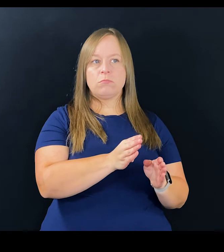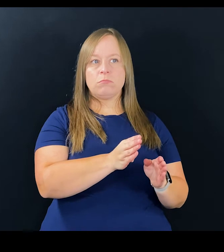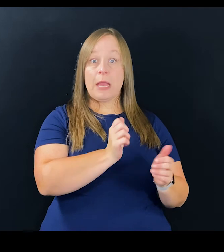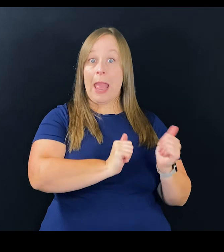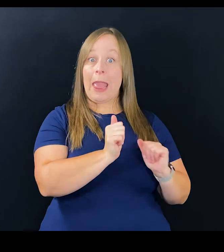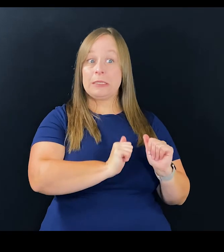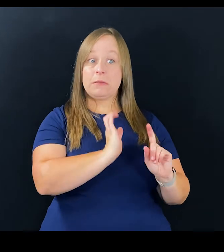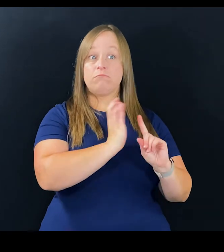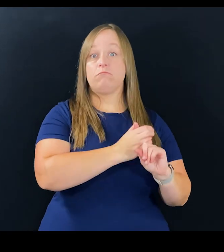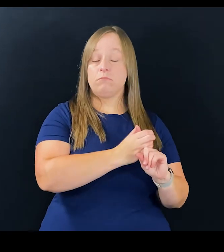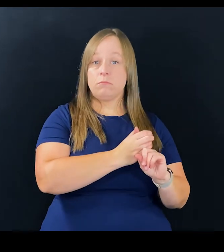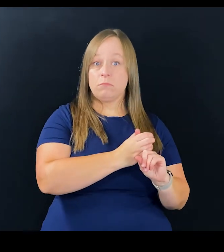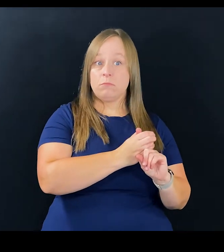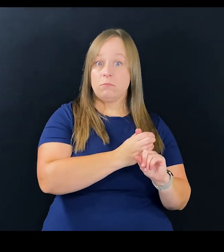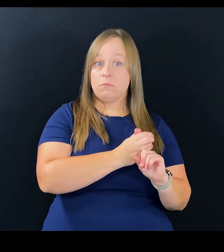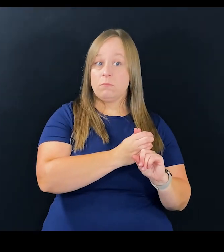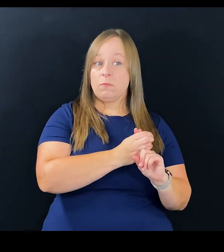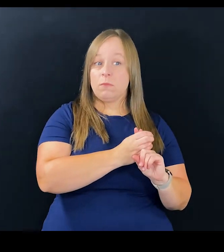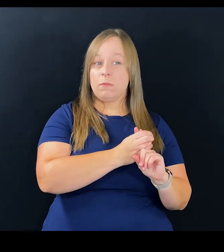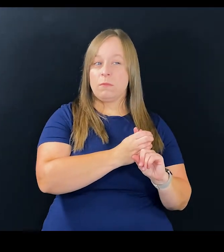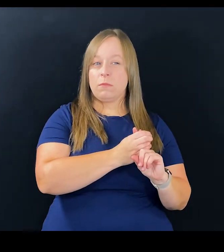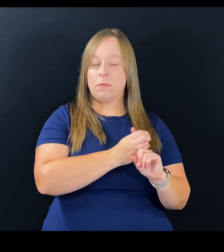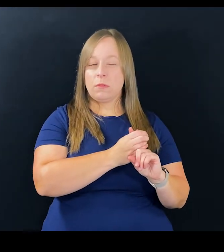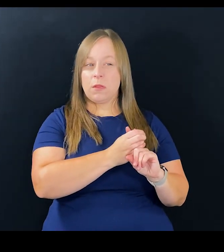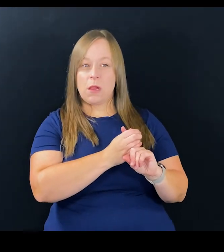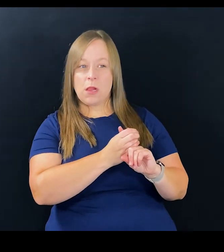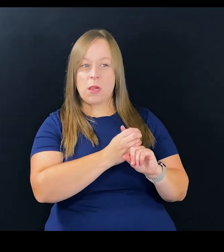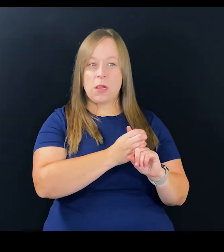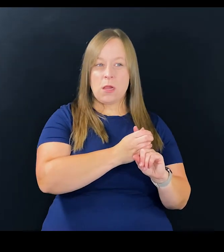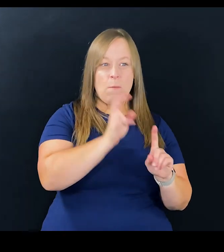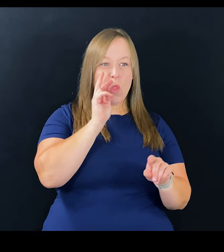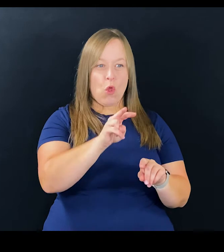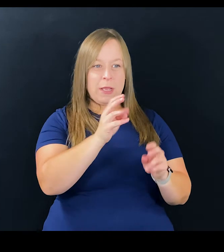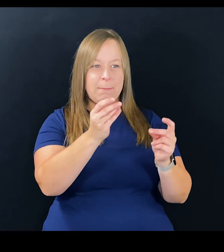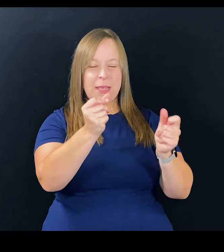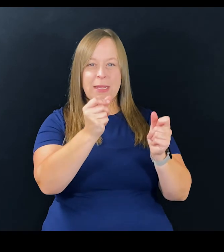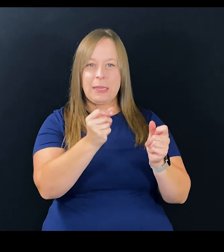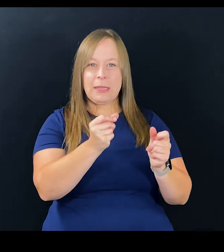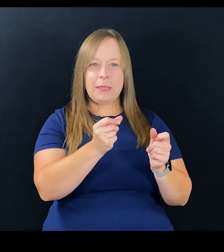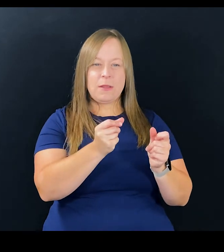Is this person just acting, and if I'm unclear, I mean, I am looking immediately,